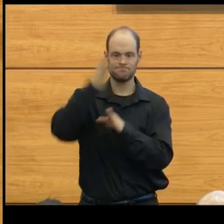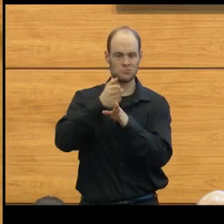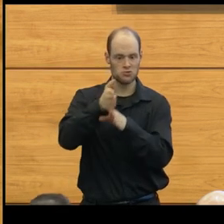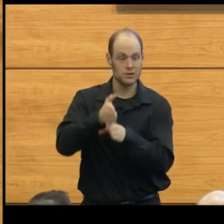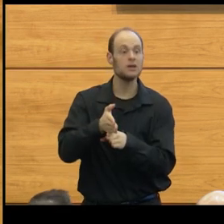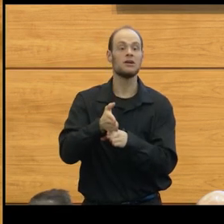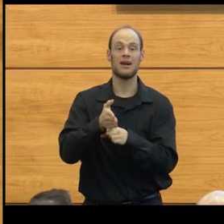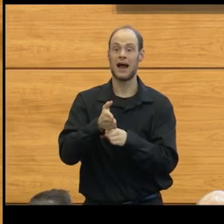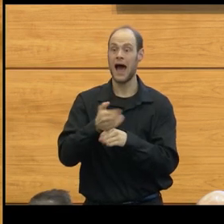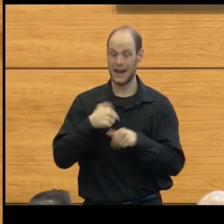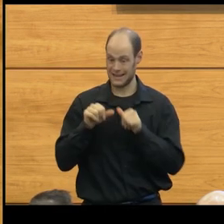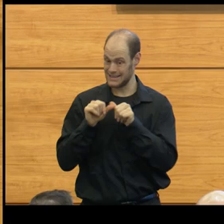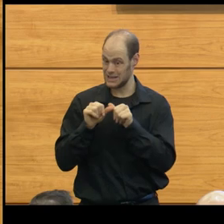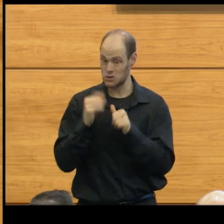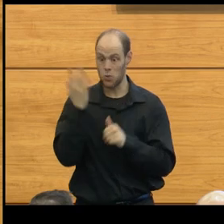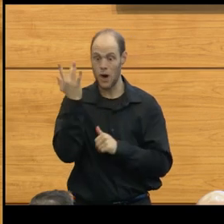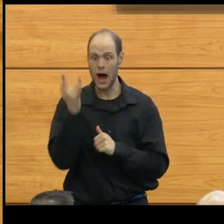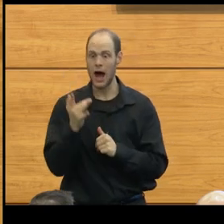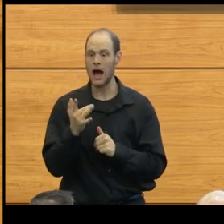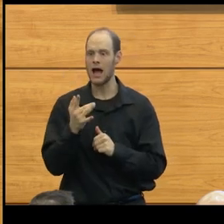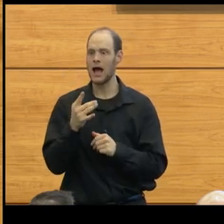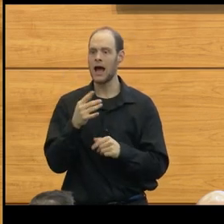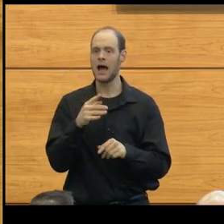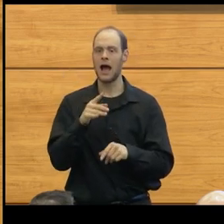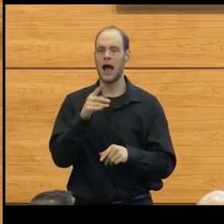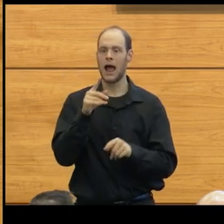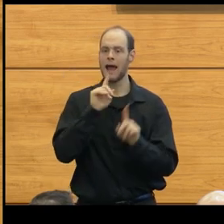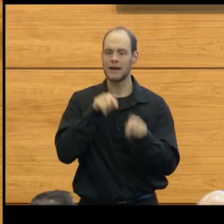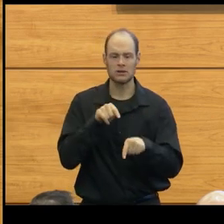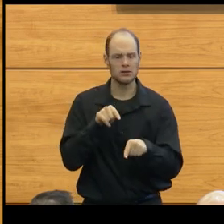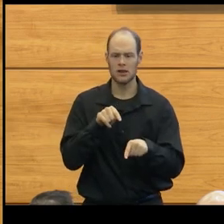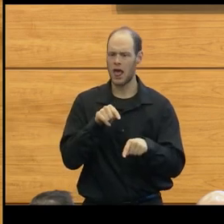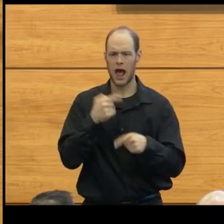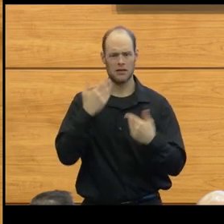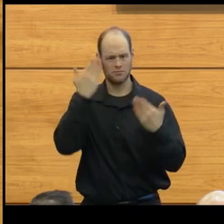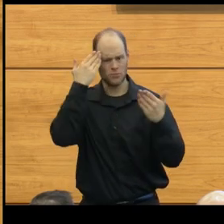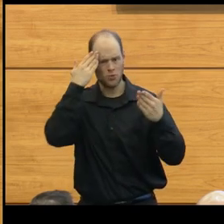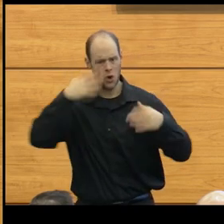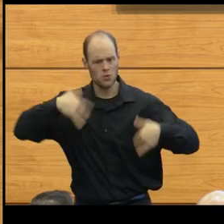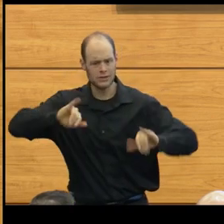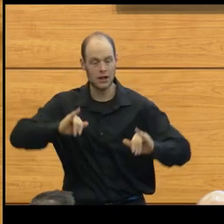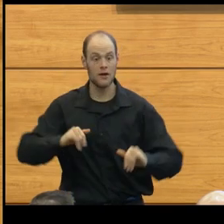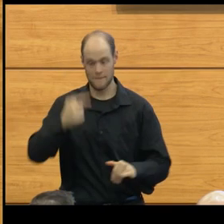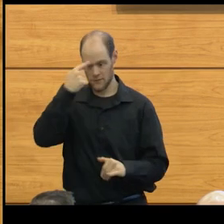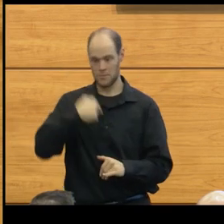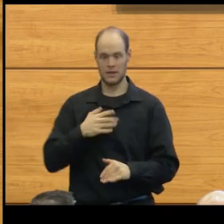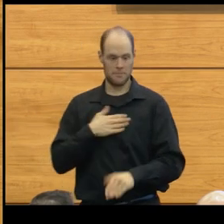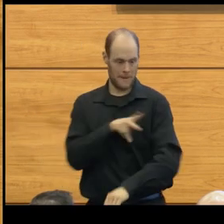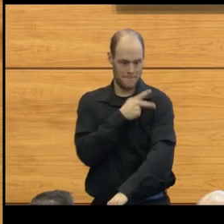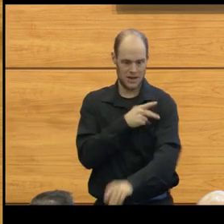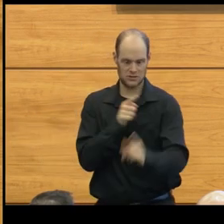because there are so many answers still to be had. And I would suggest to you, for me, it's about my patients,